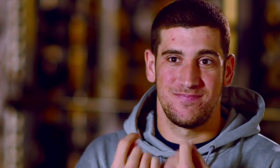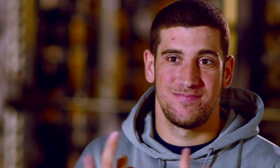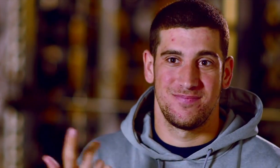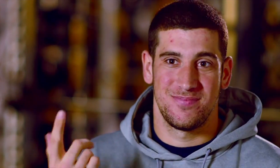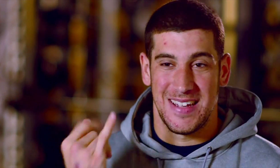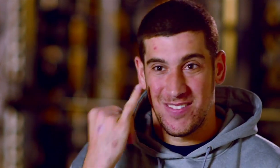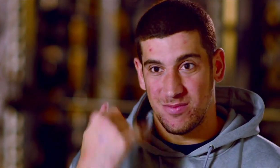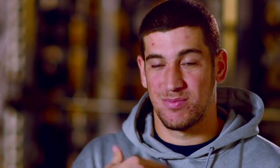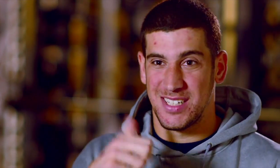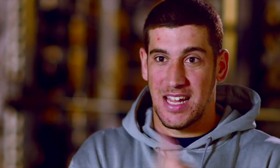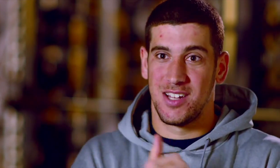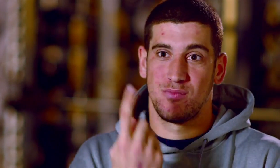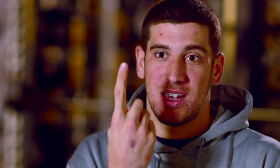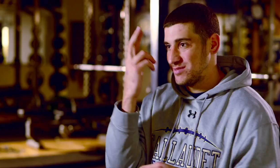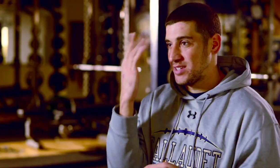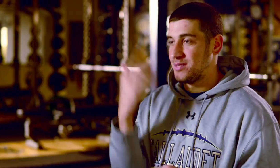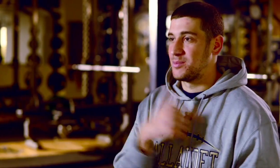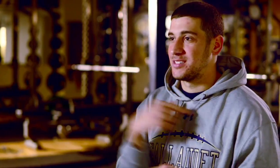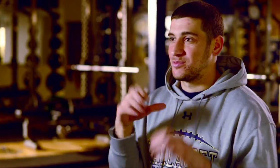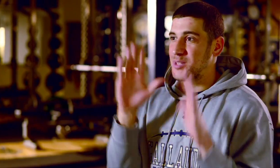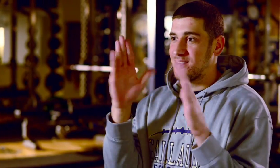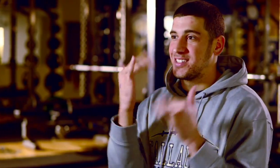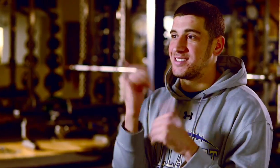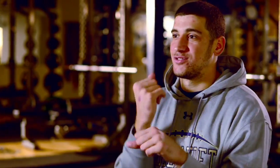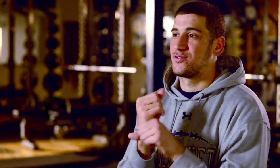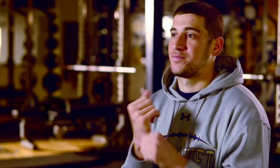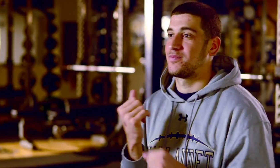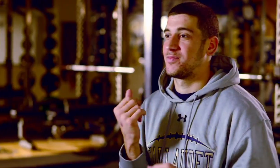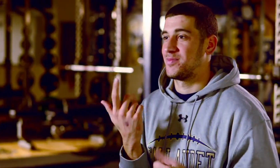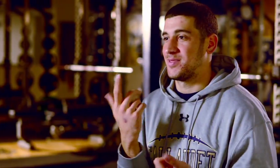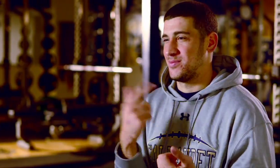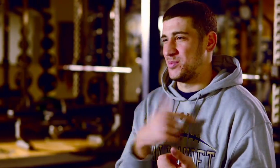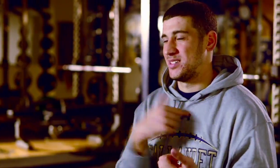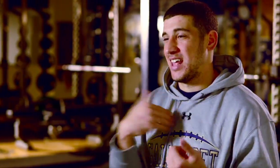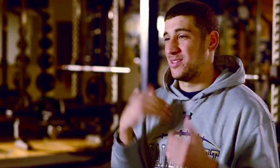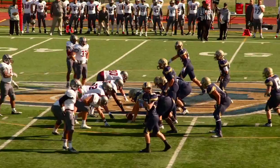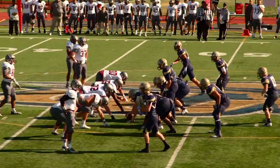And that is the main reason why we're doing so well this year.